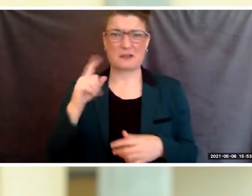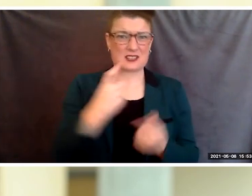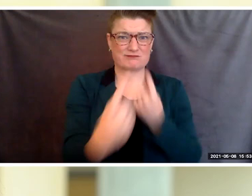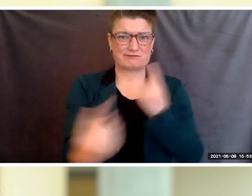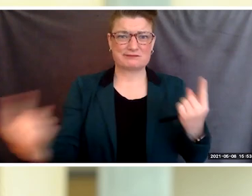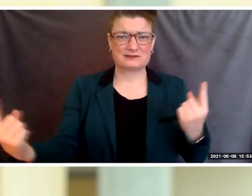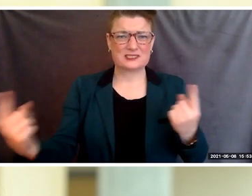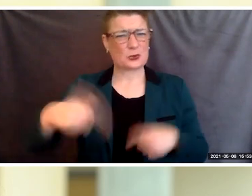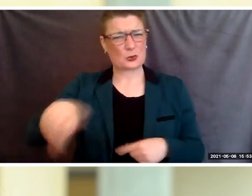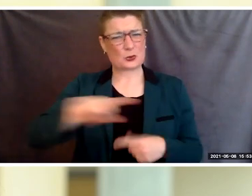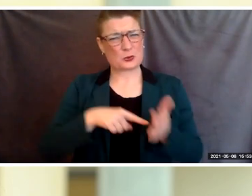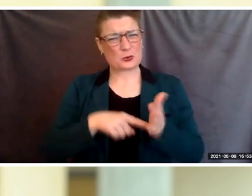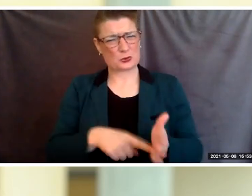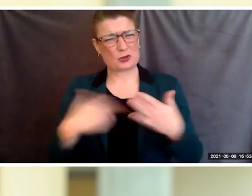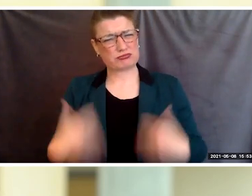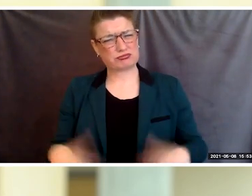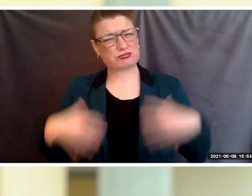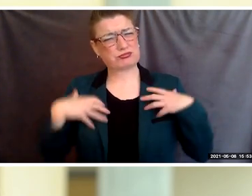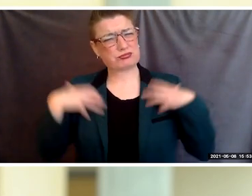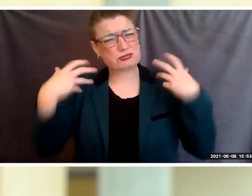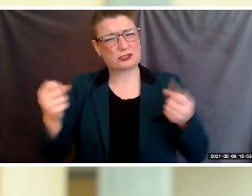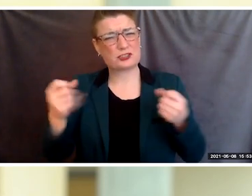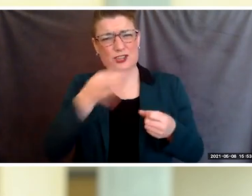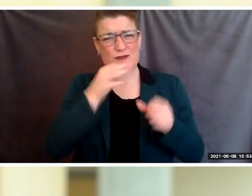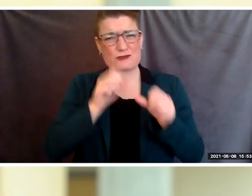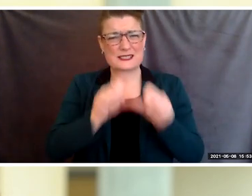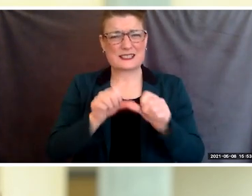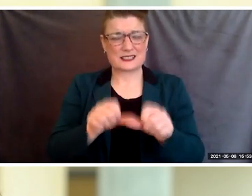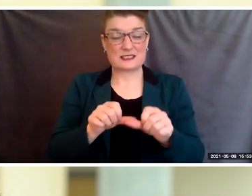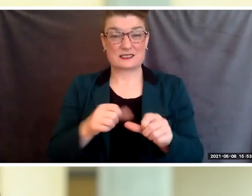I have been encouraged by the determination you have shown